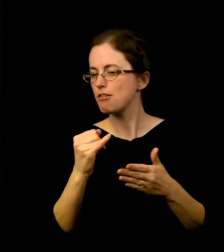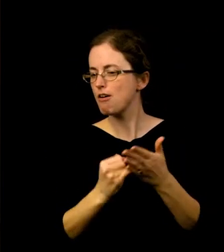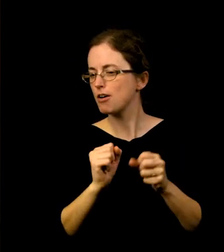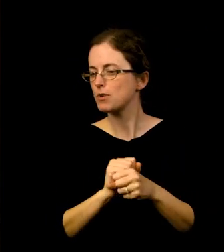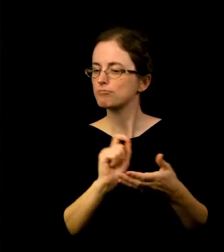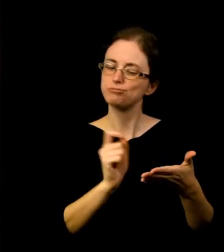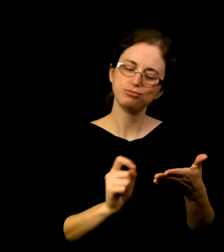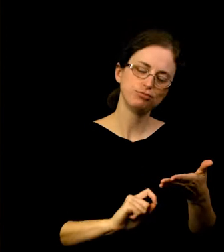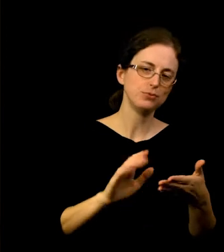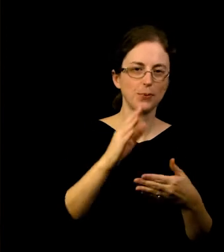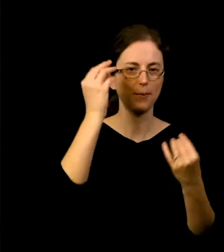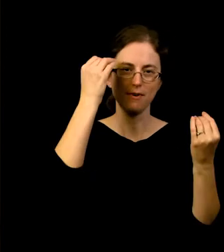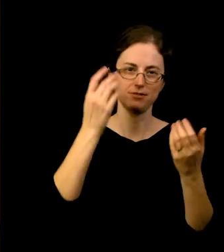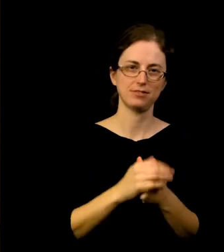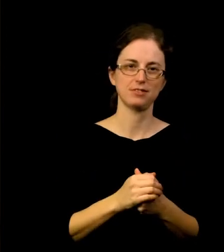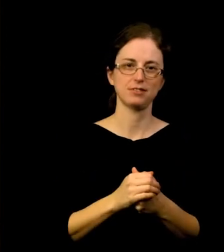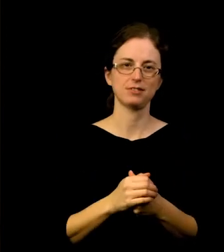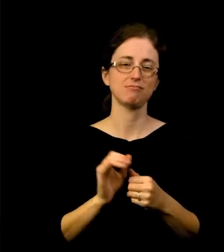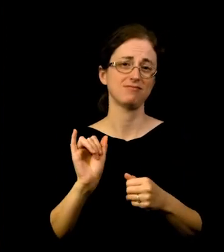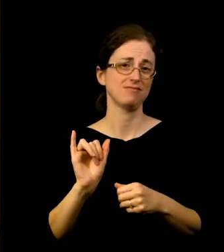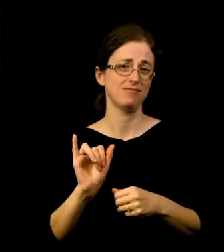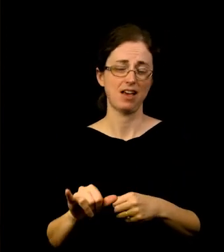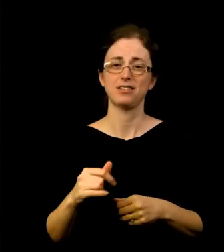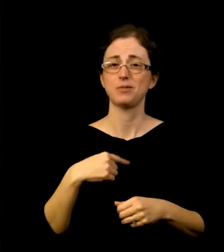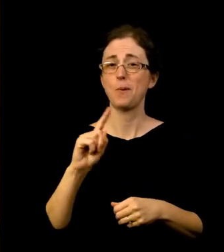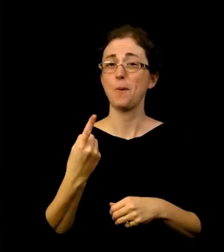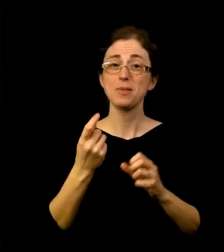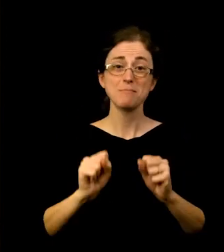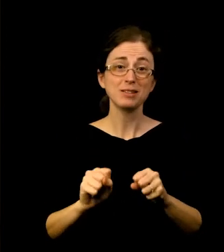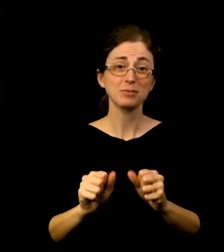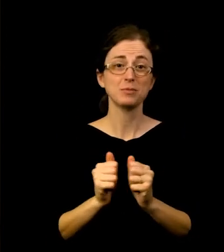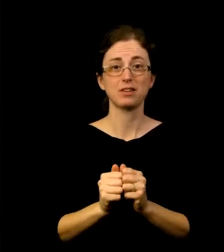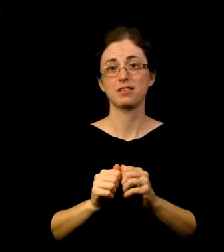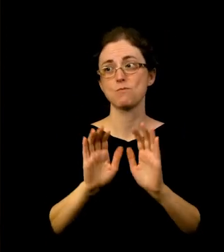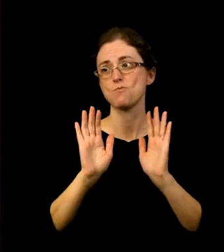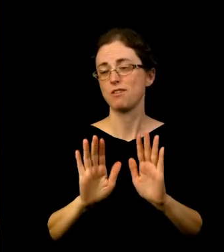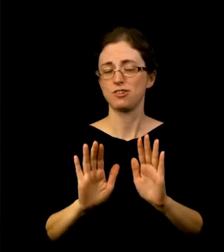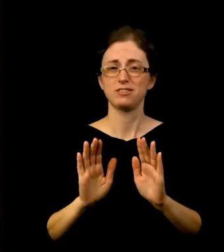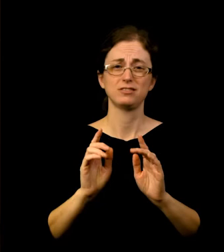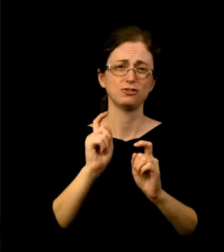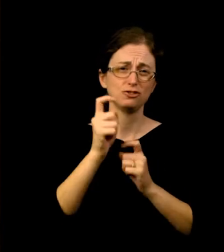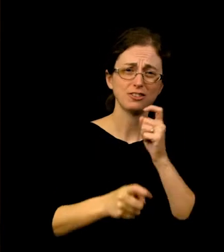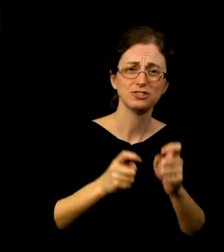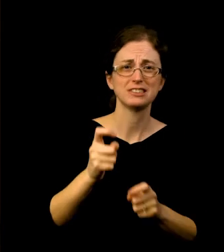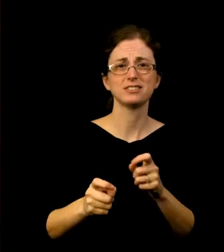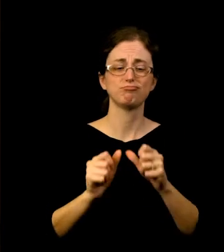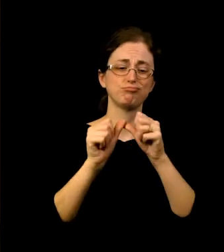And we couldn't be doing that without the wonderful, generous and continuous support of members.